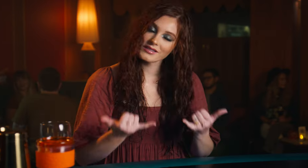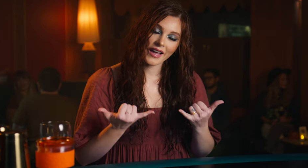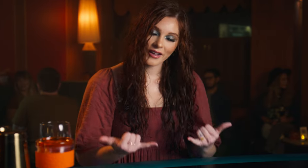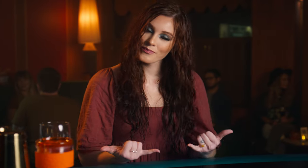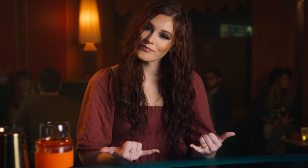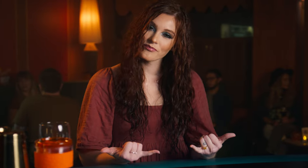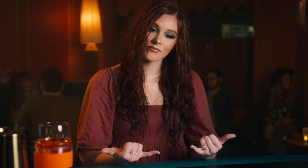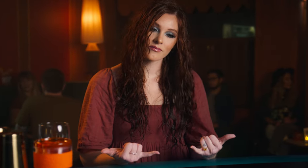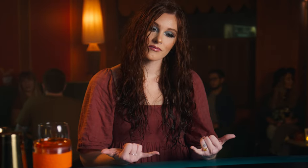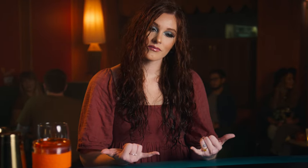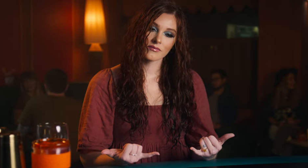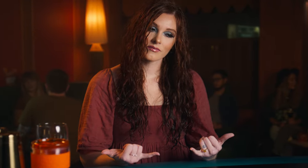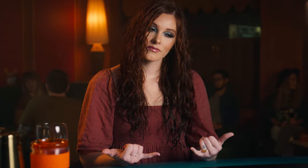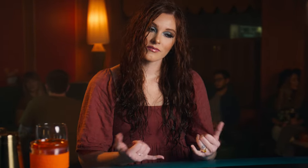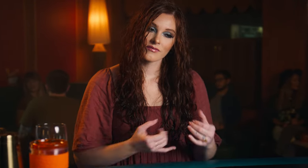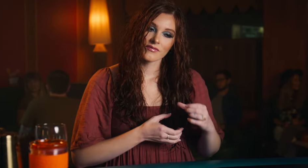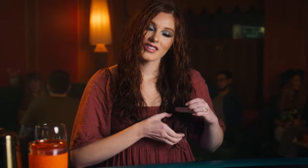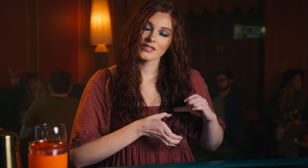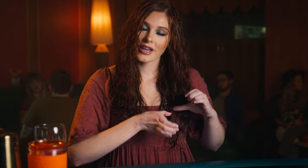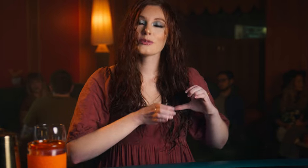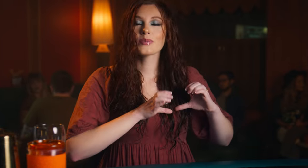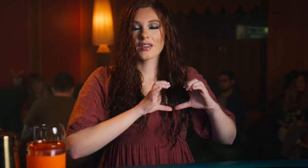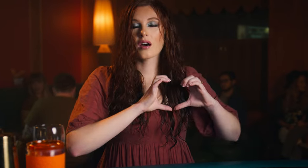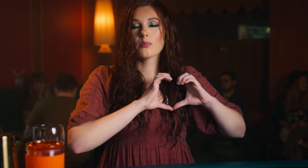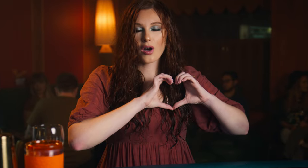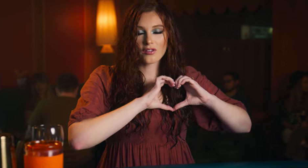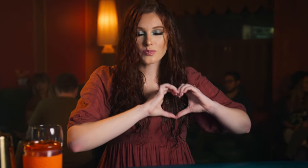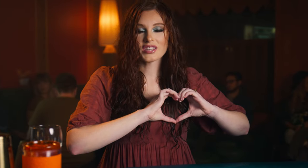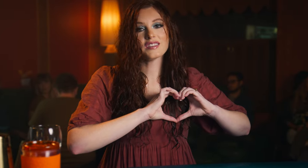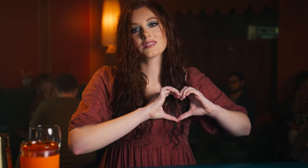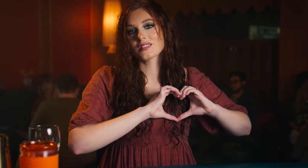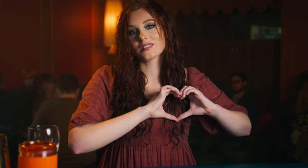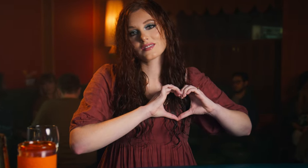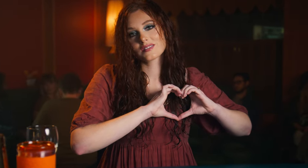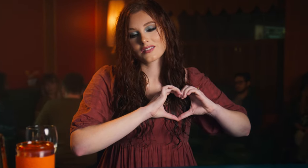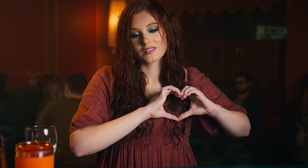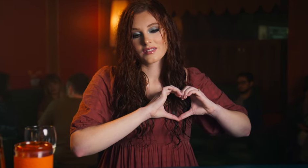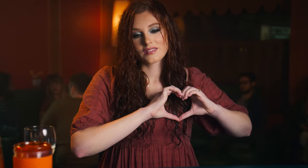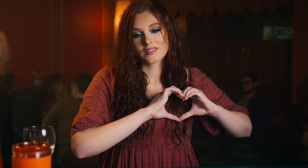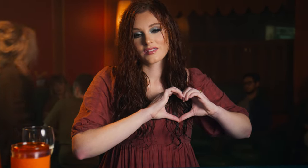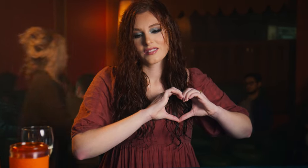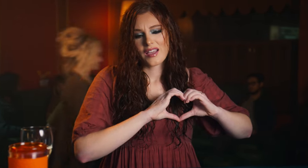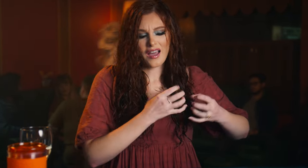Time It's time to pick up all the pieces